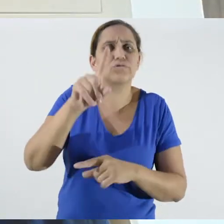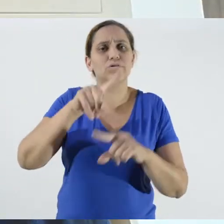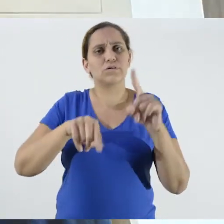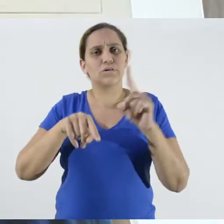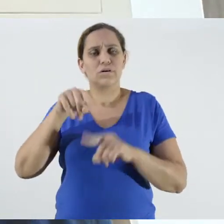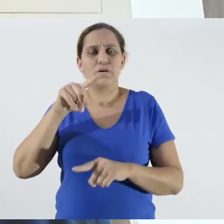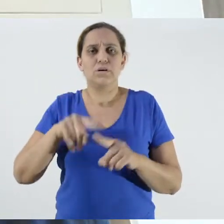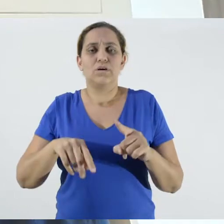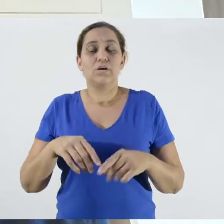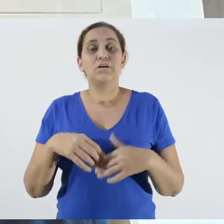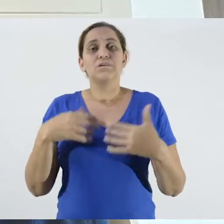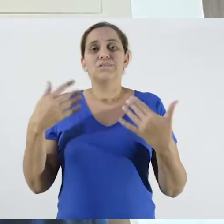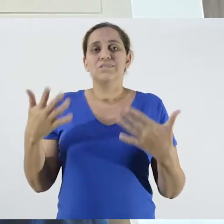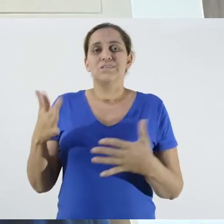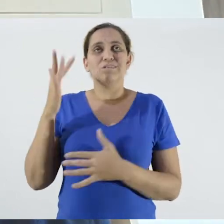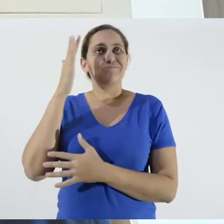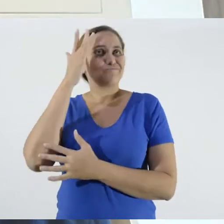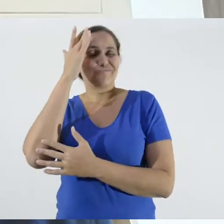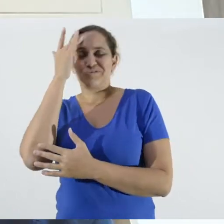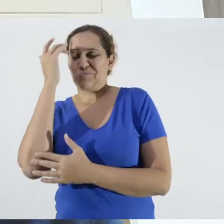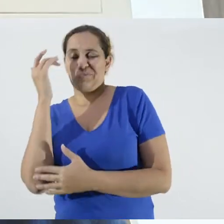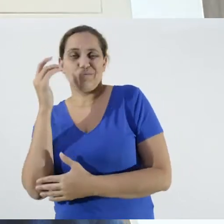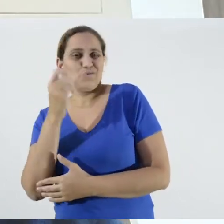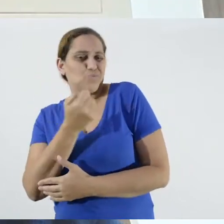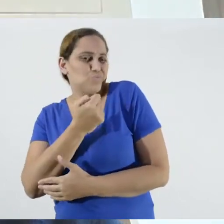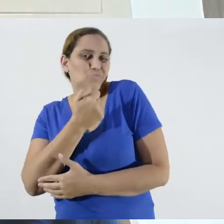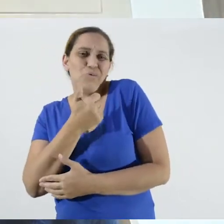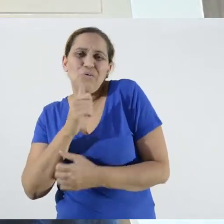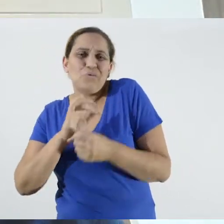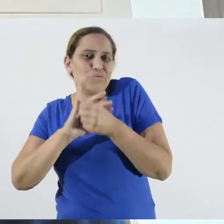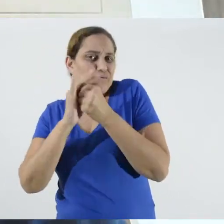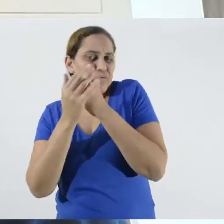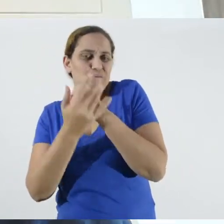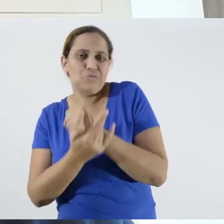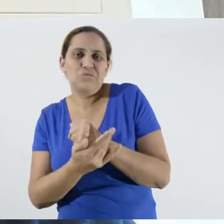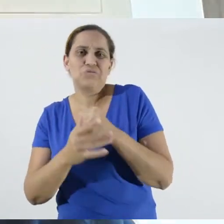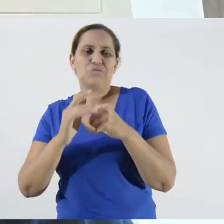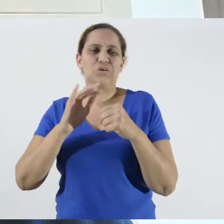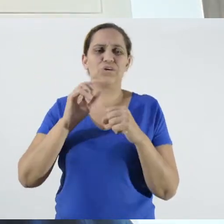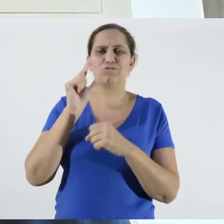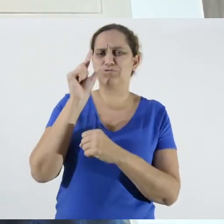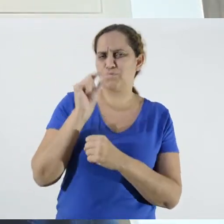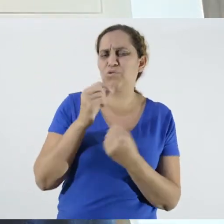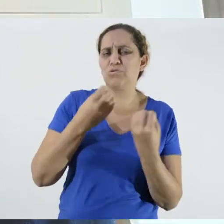we knew little about Covid and how coronavirus